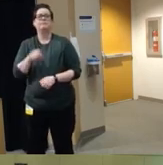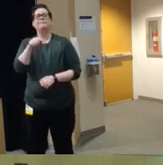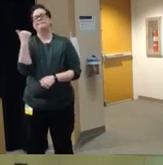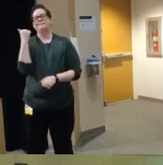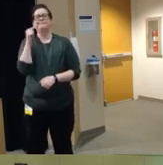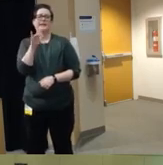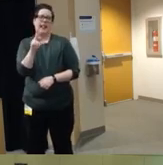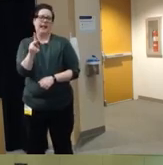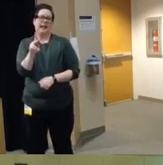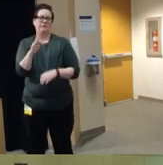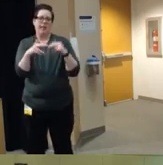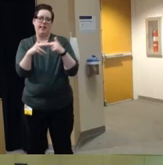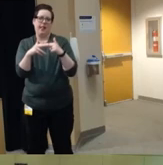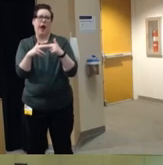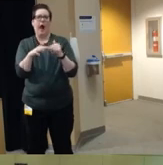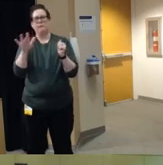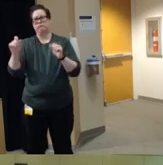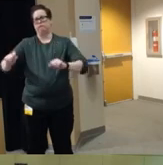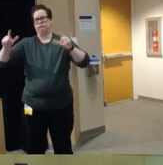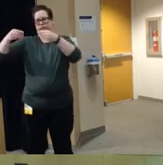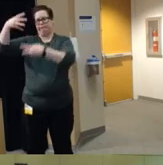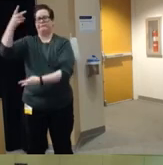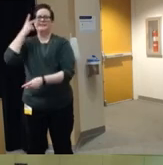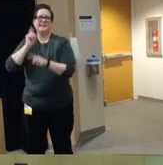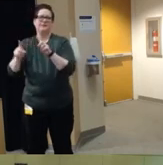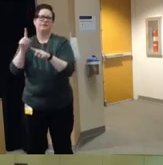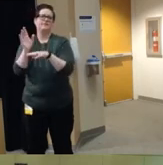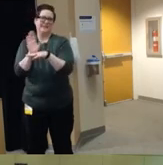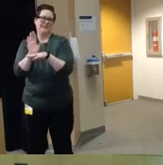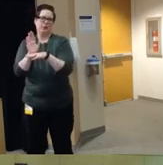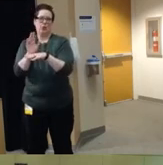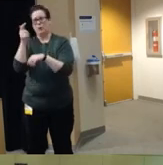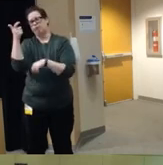if you use that you can go to where those videos are are housed um so a really great